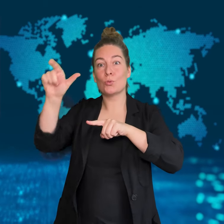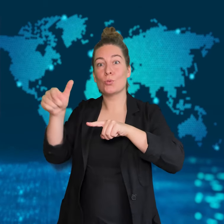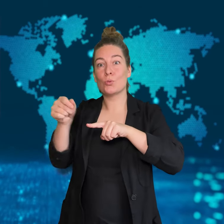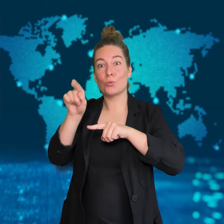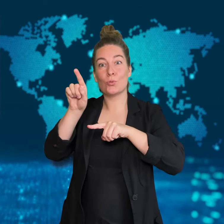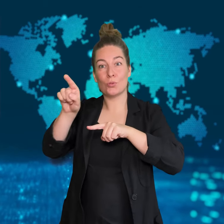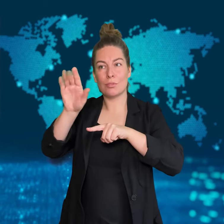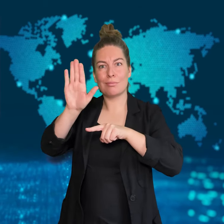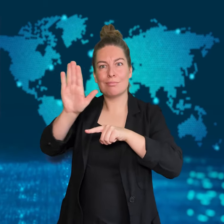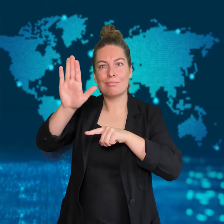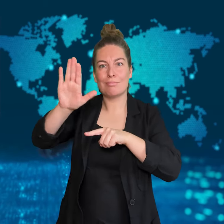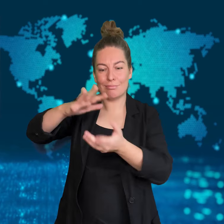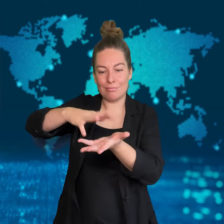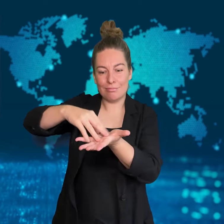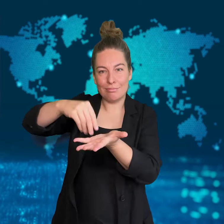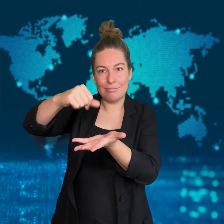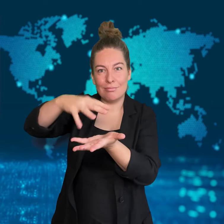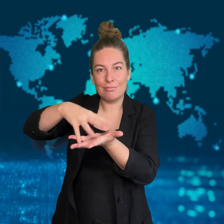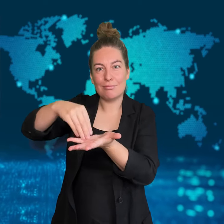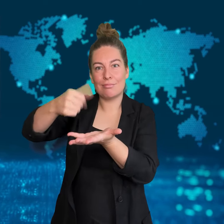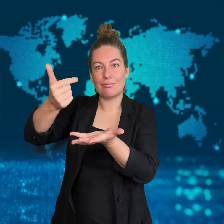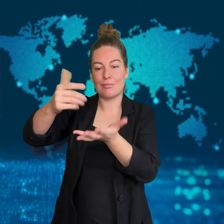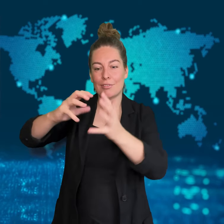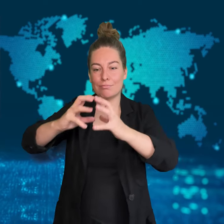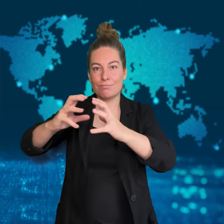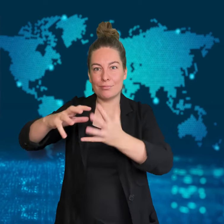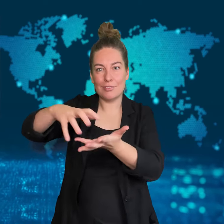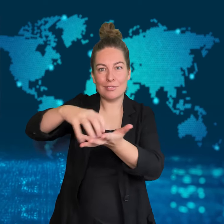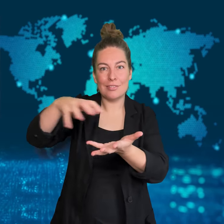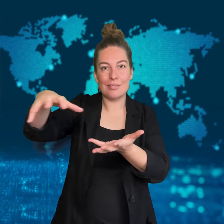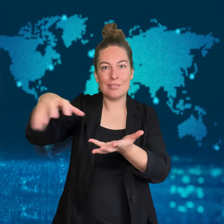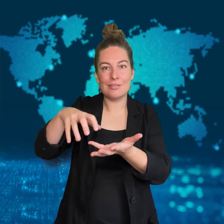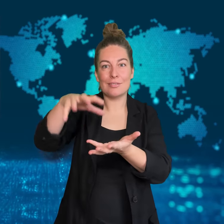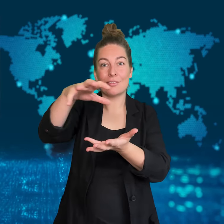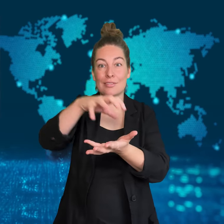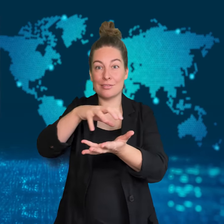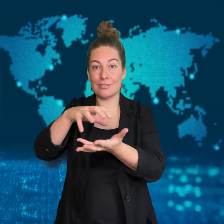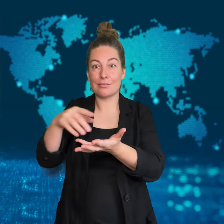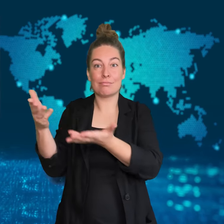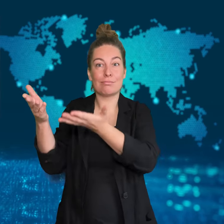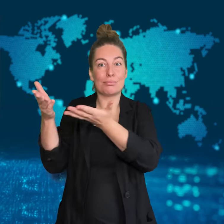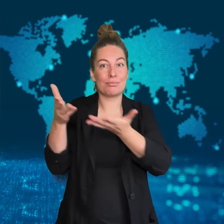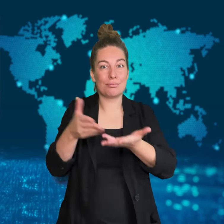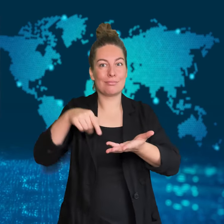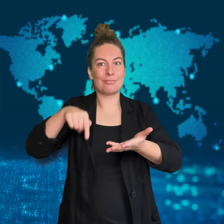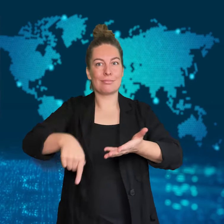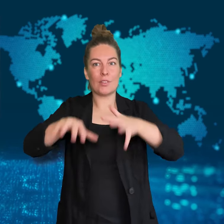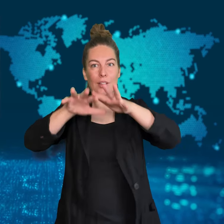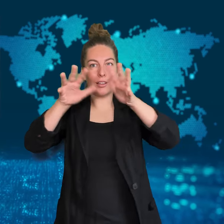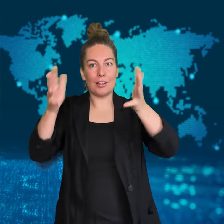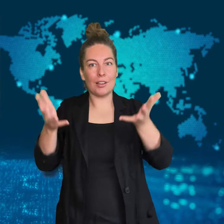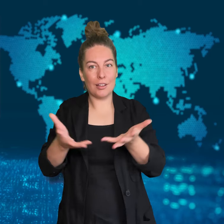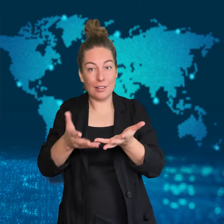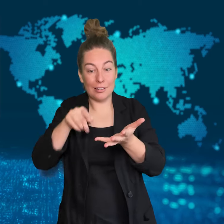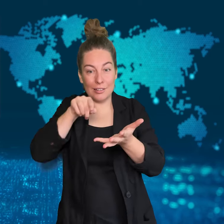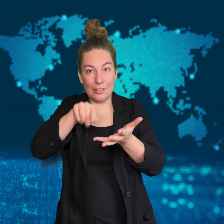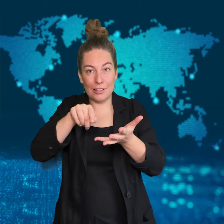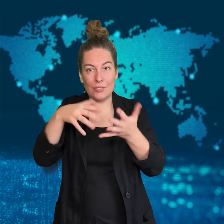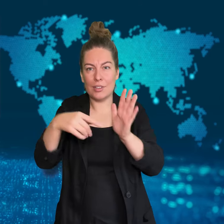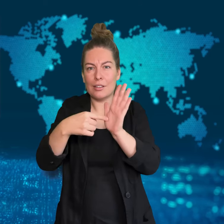on a lunar landing on December 11, 1972 has been analyzed.